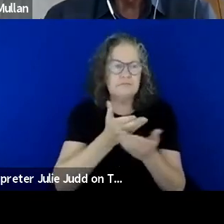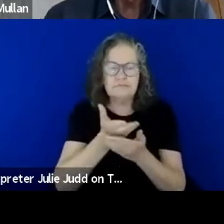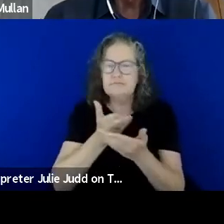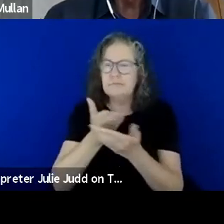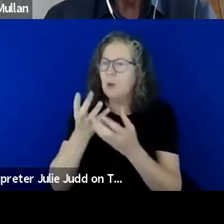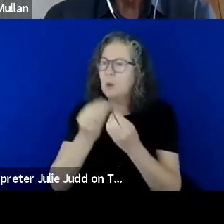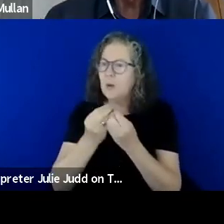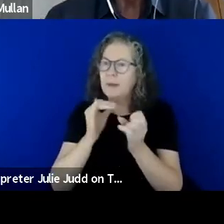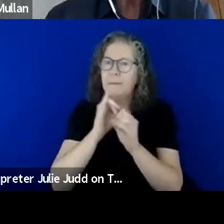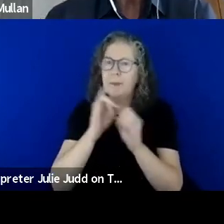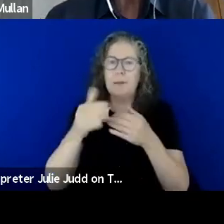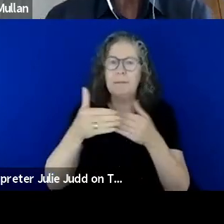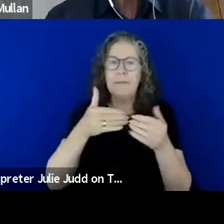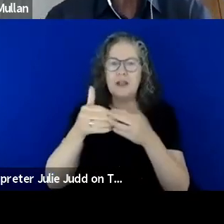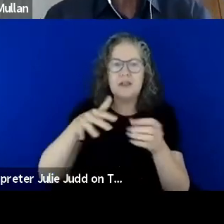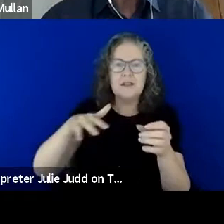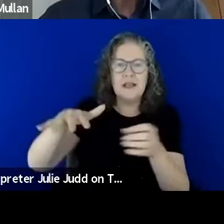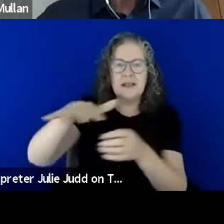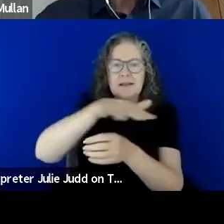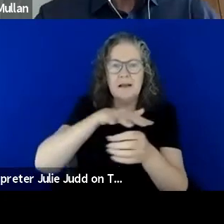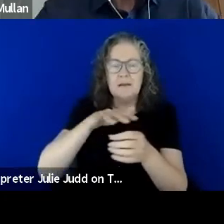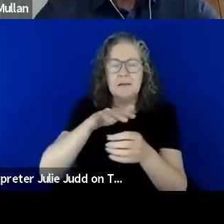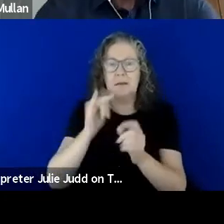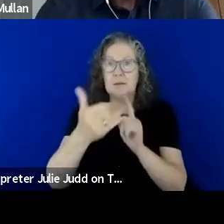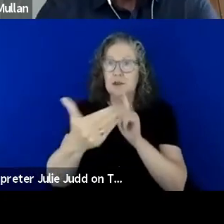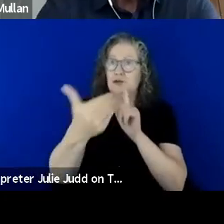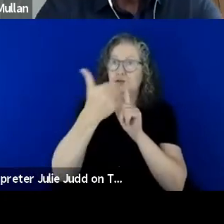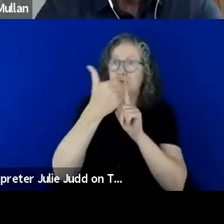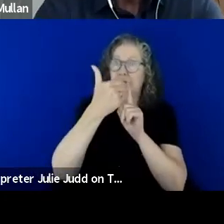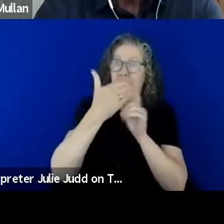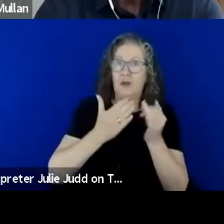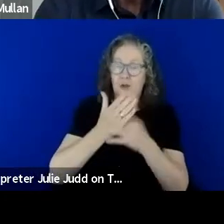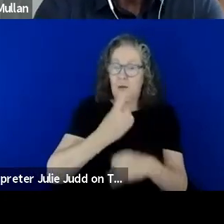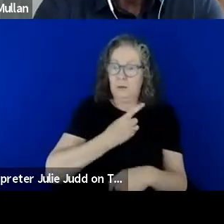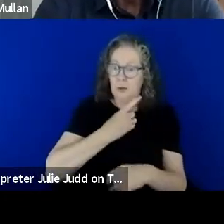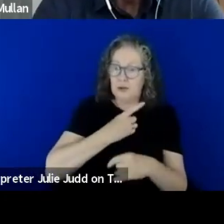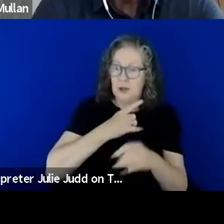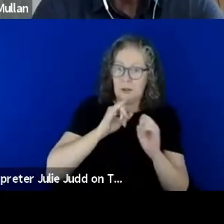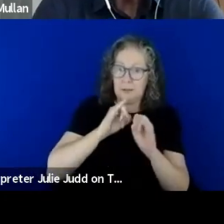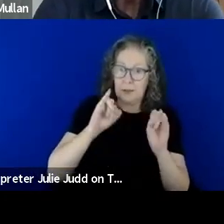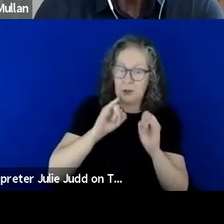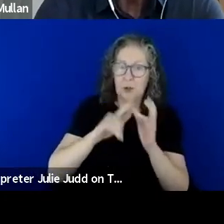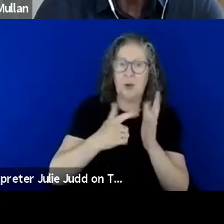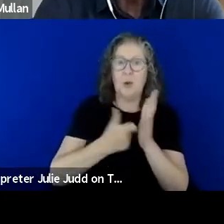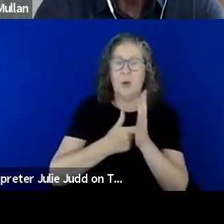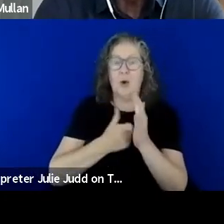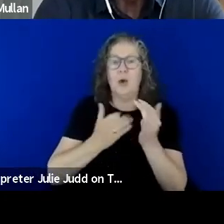sector, whether it be directly during a personal emergency or part of the Victorian community